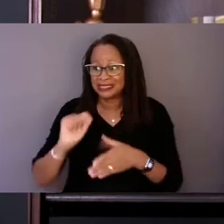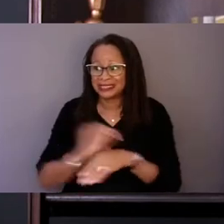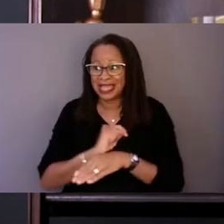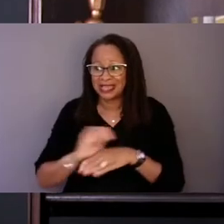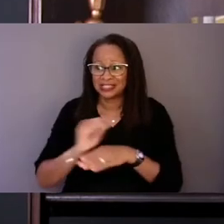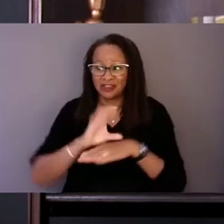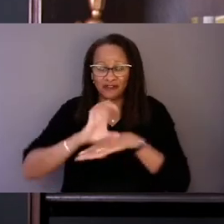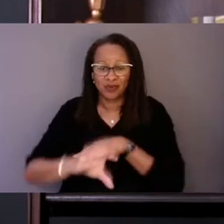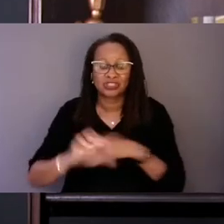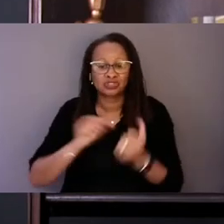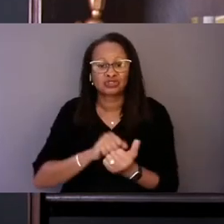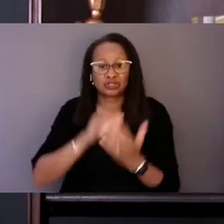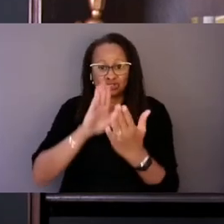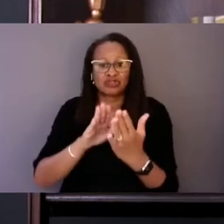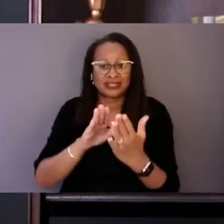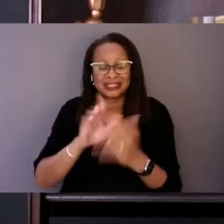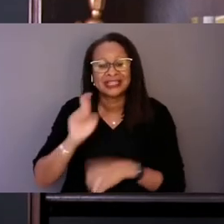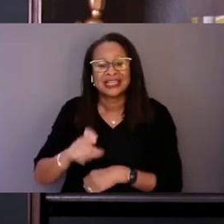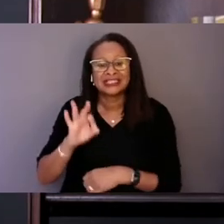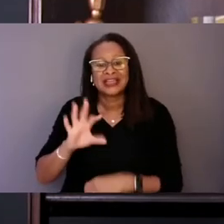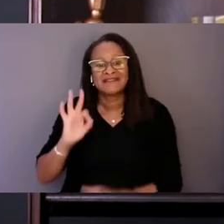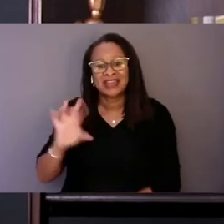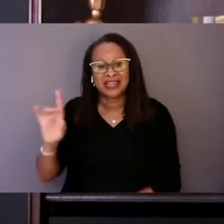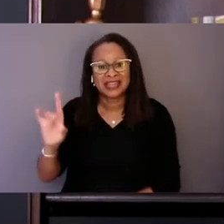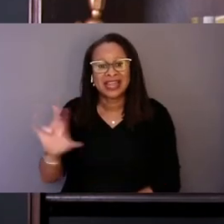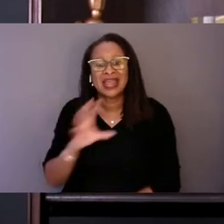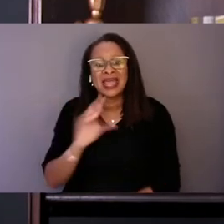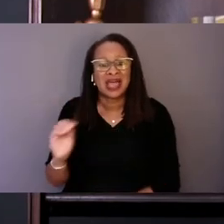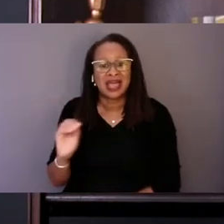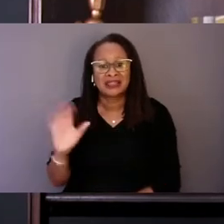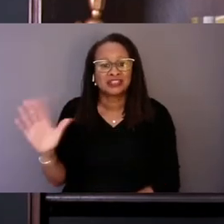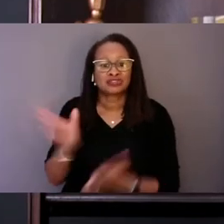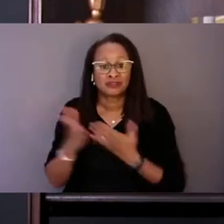and crisis services implementation well into the future.